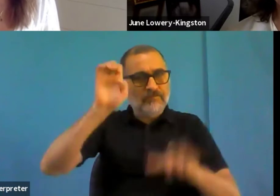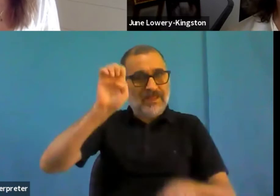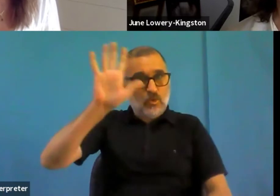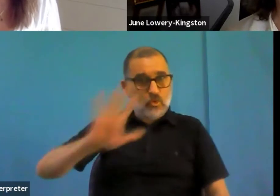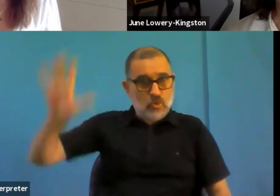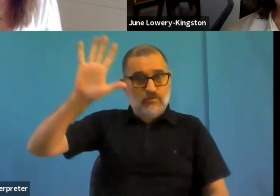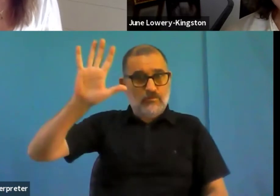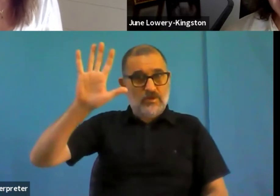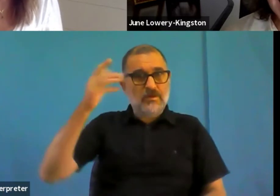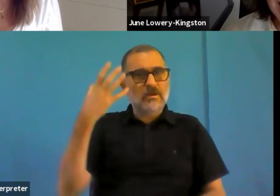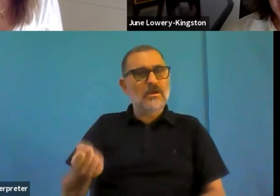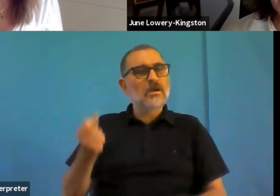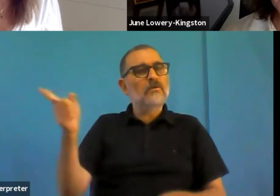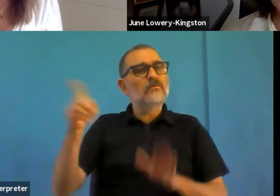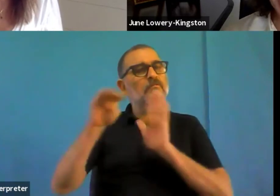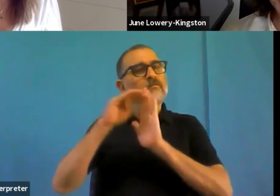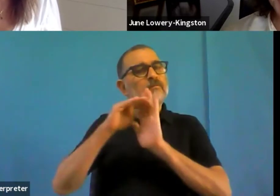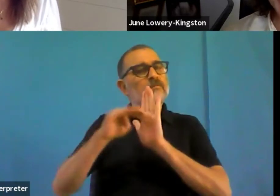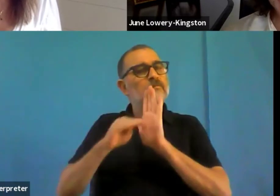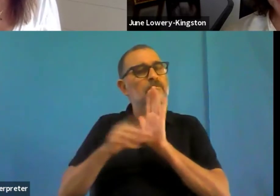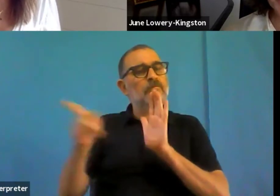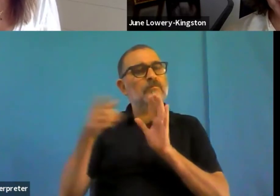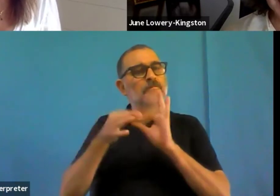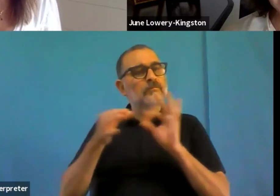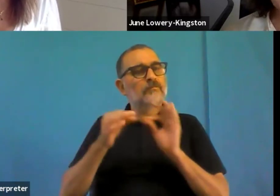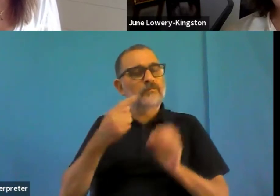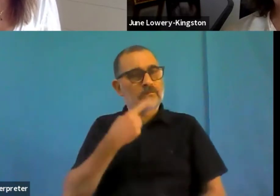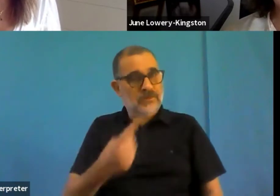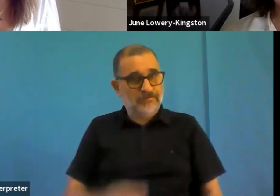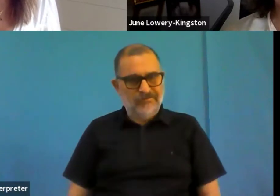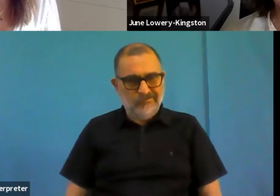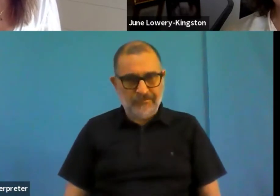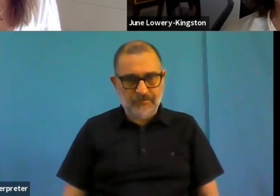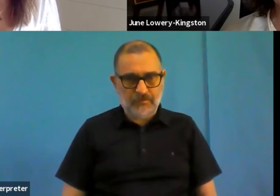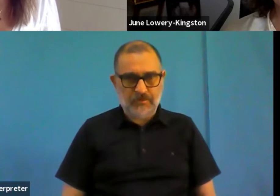point one, that is now a relevance to the web accessibility directive to give a presumption